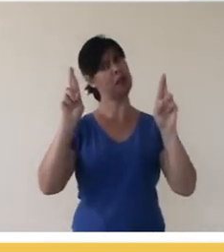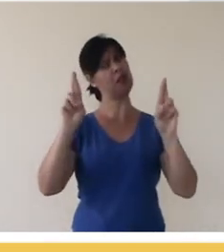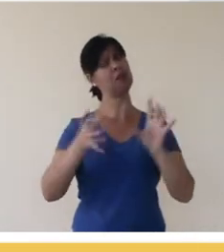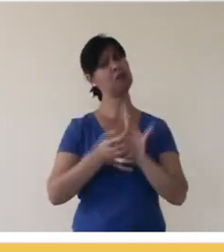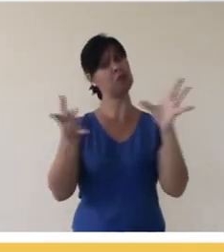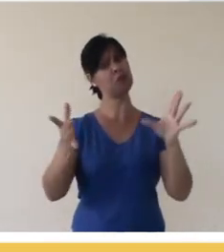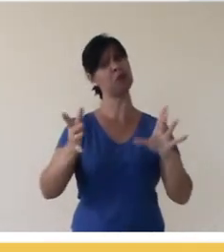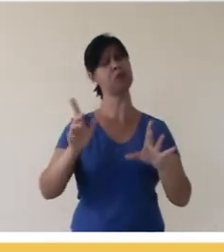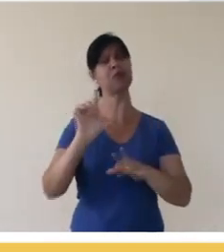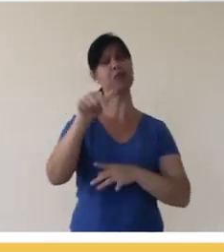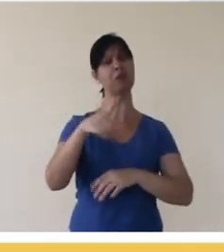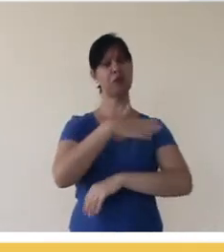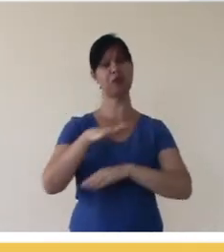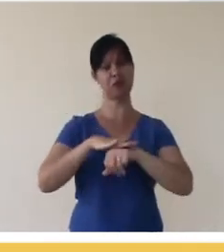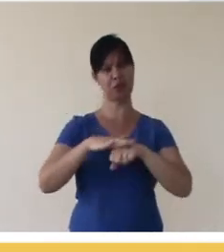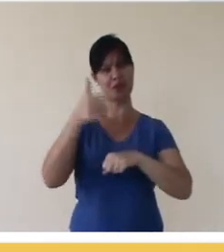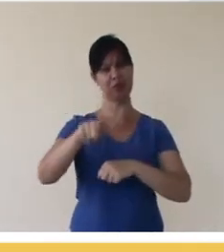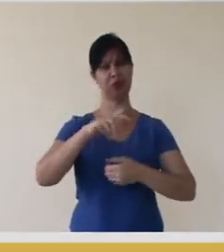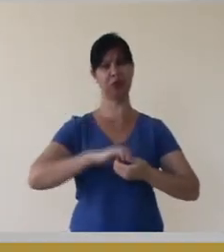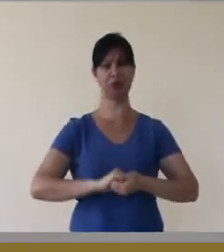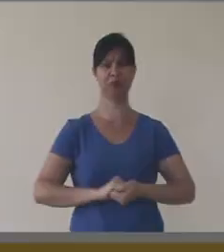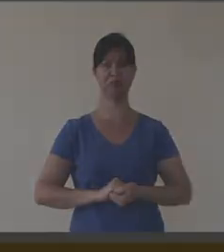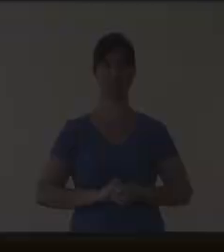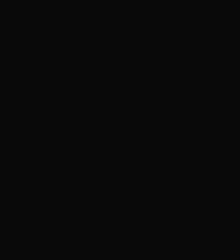you and we'll talk soon.